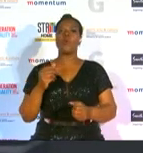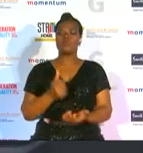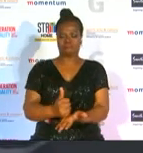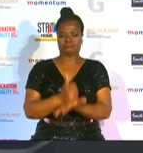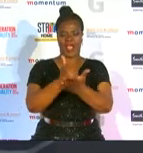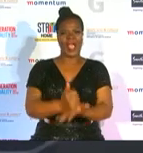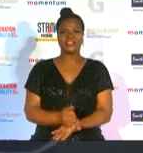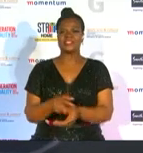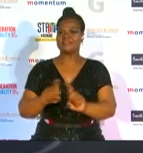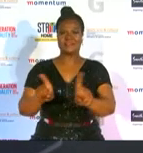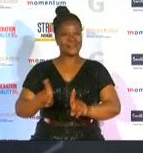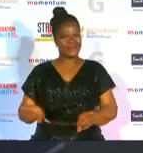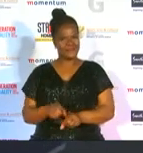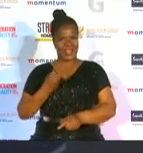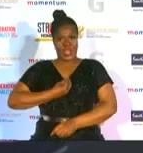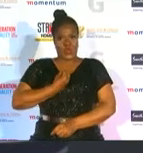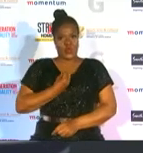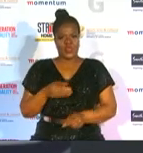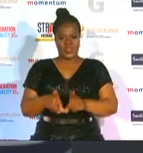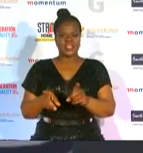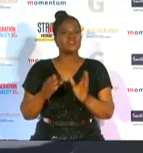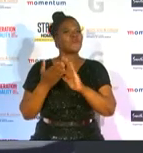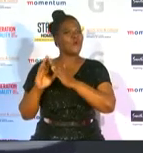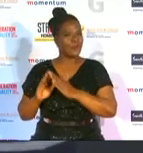communities a heroine to many kids that needed